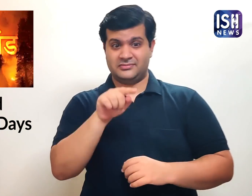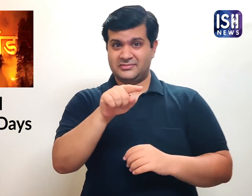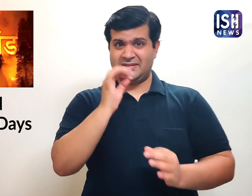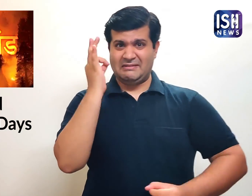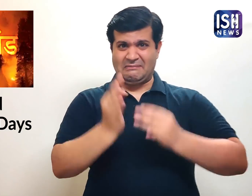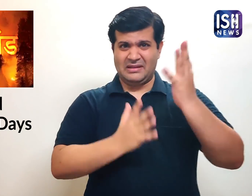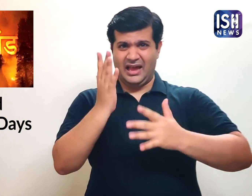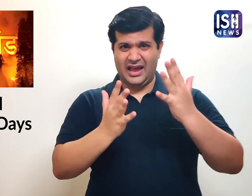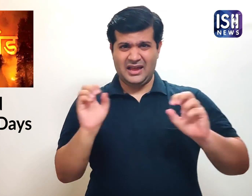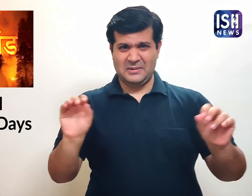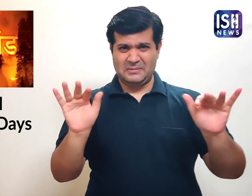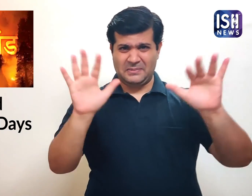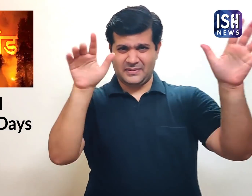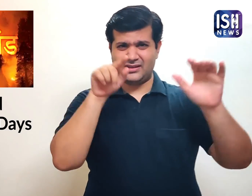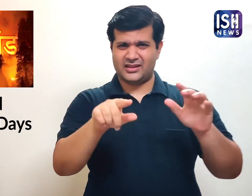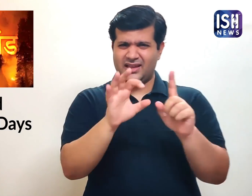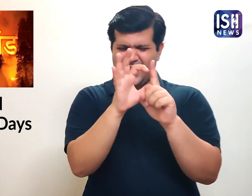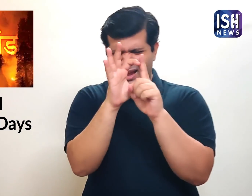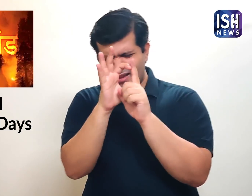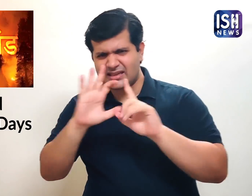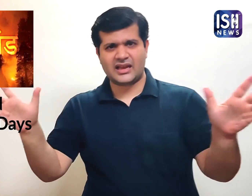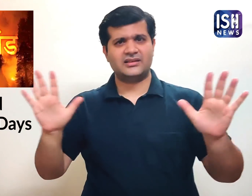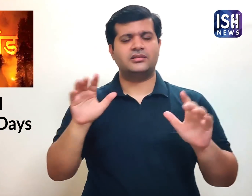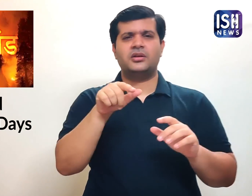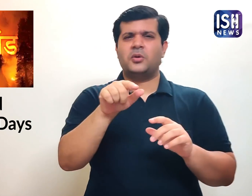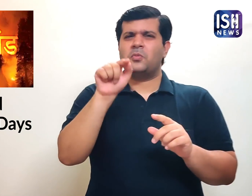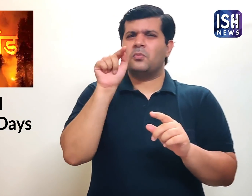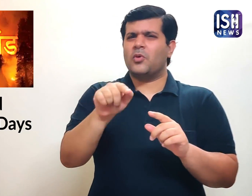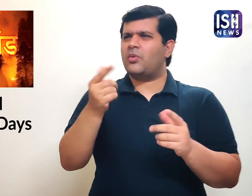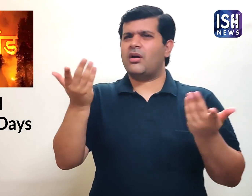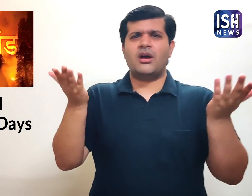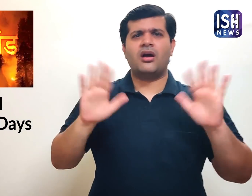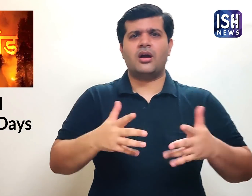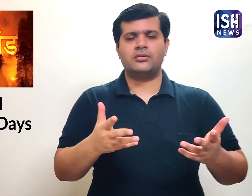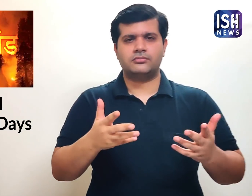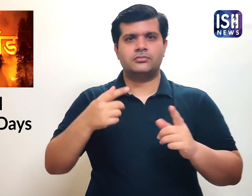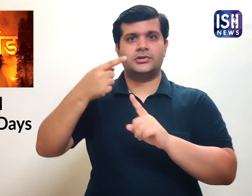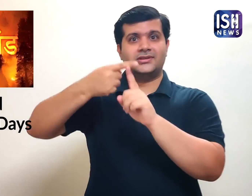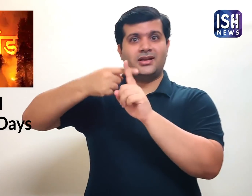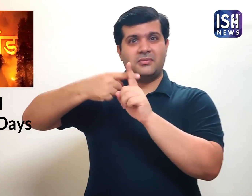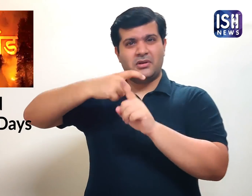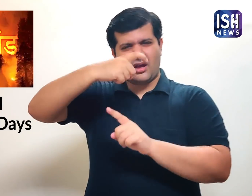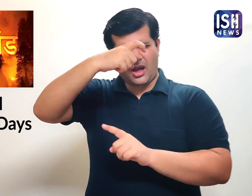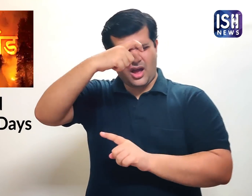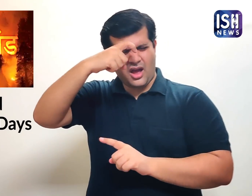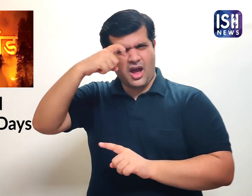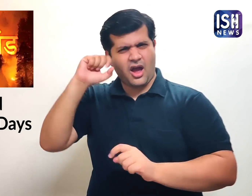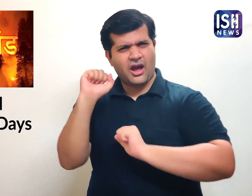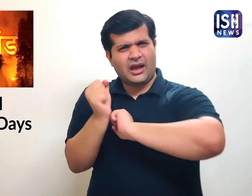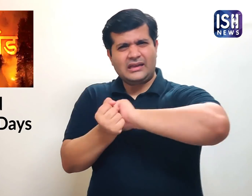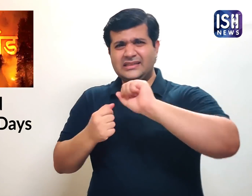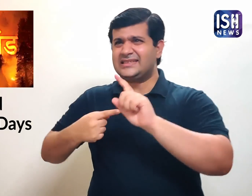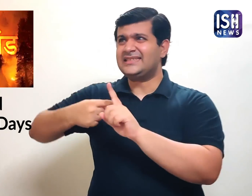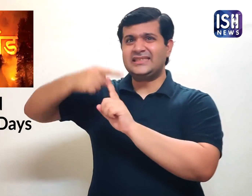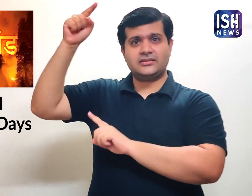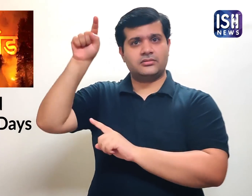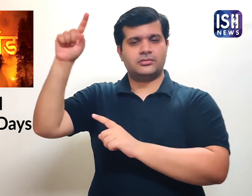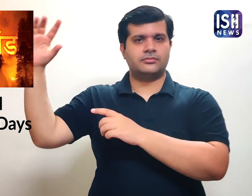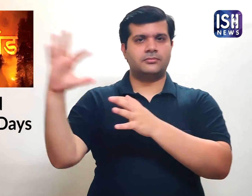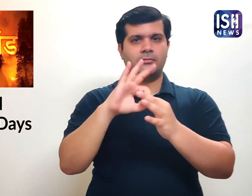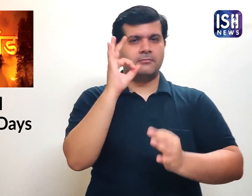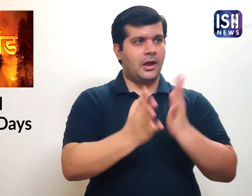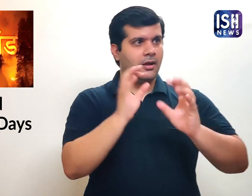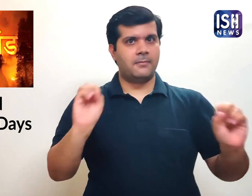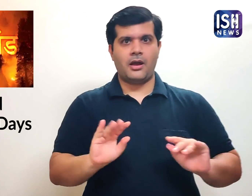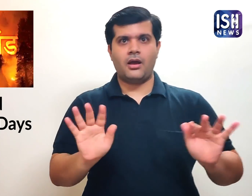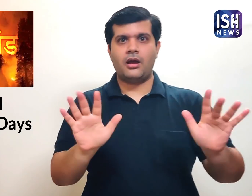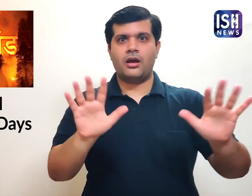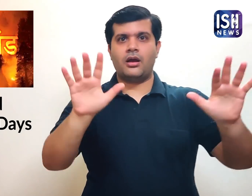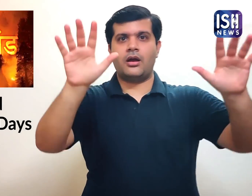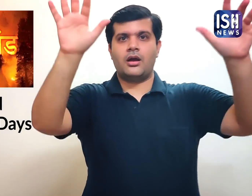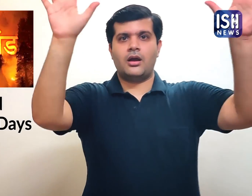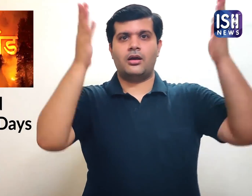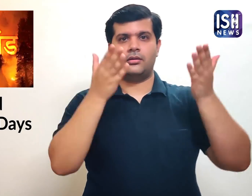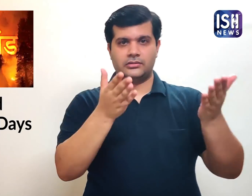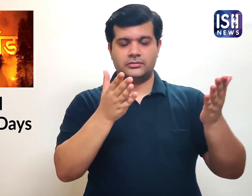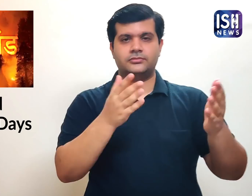These wildfires are due to the rising temperatures.